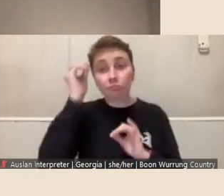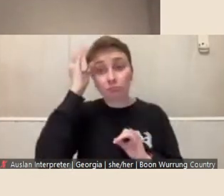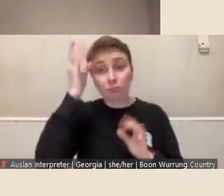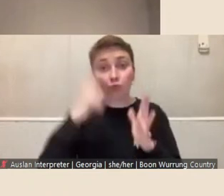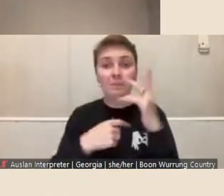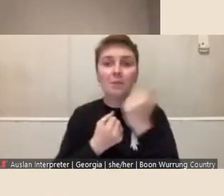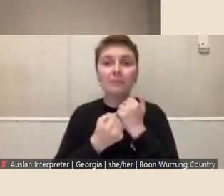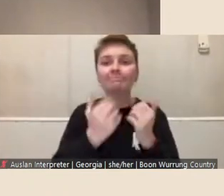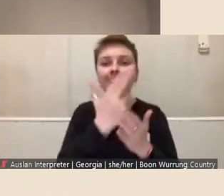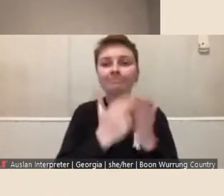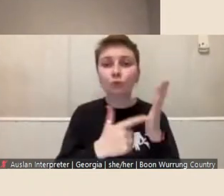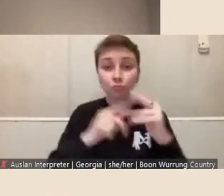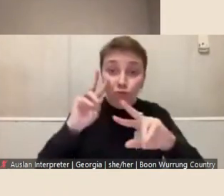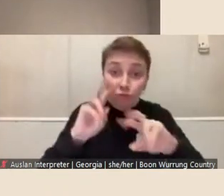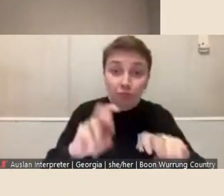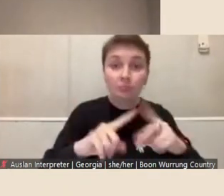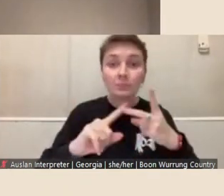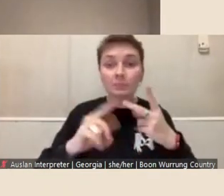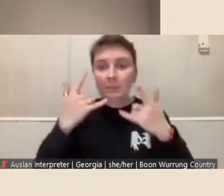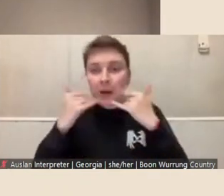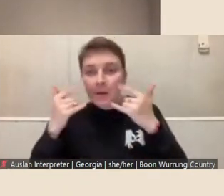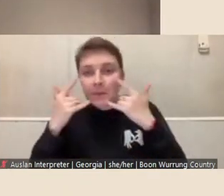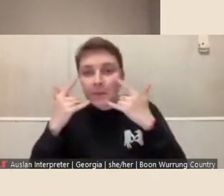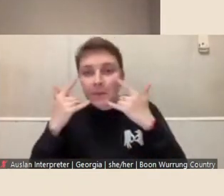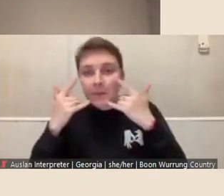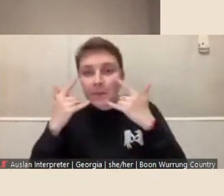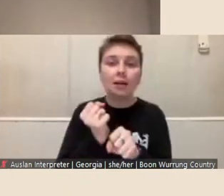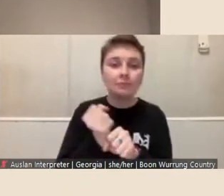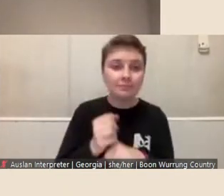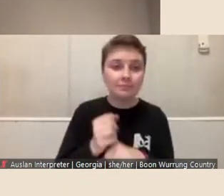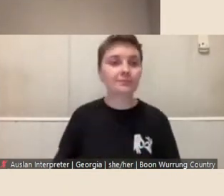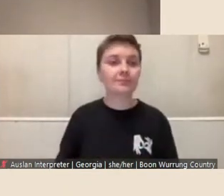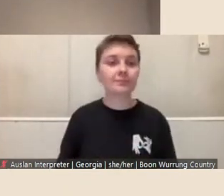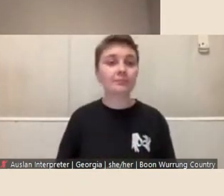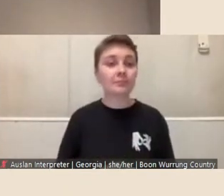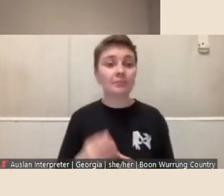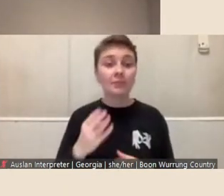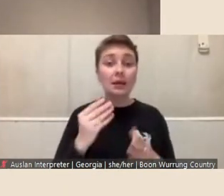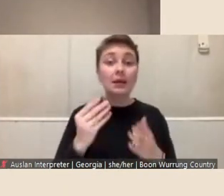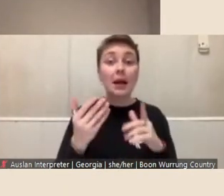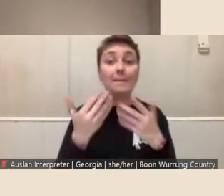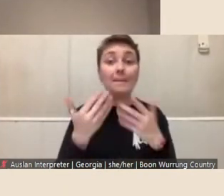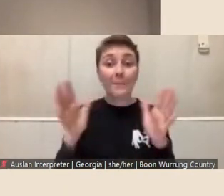experiment, and create. Some form of public outcome is expected to culminate the fellowship.